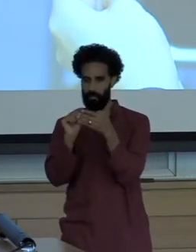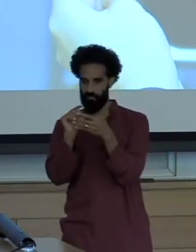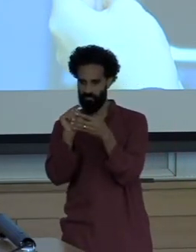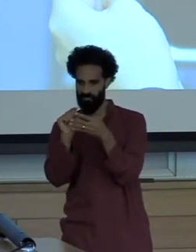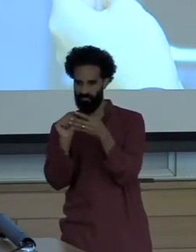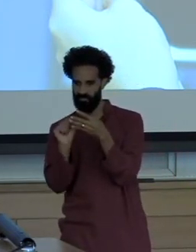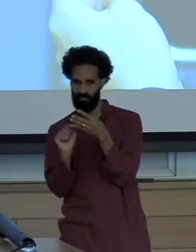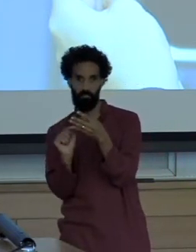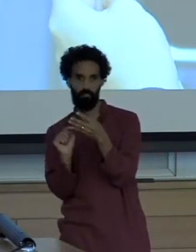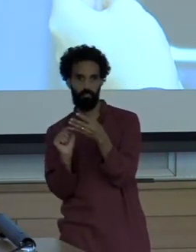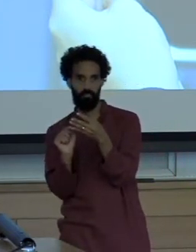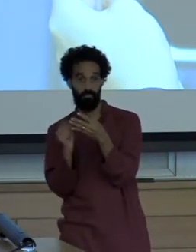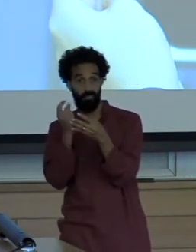Can be